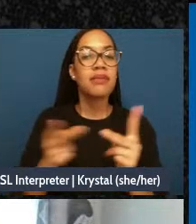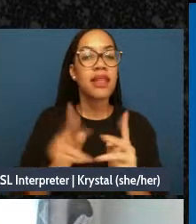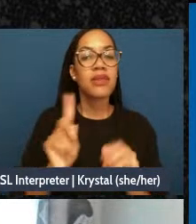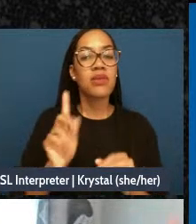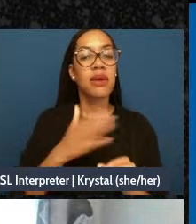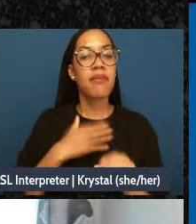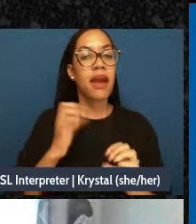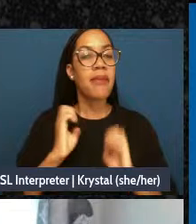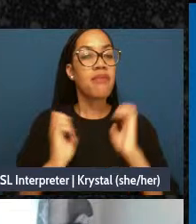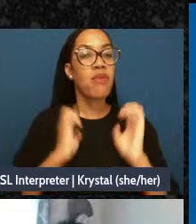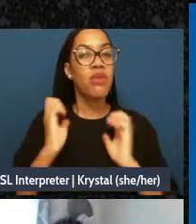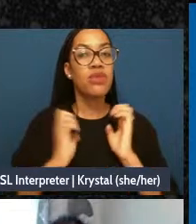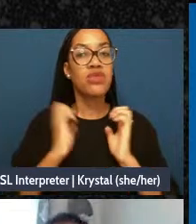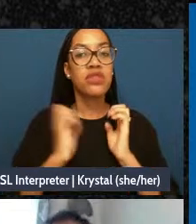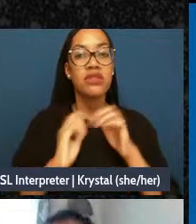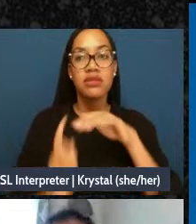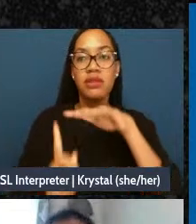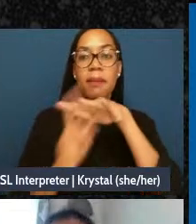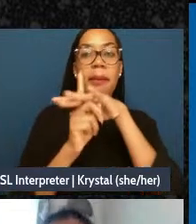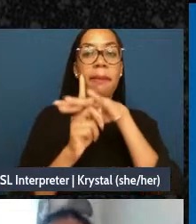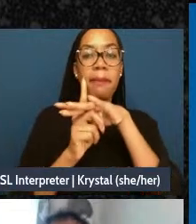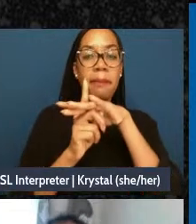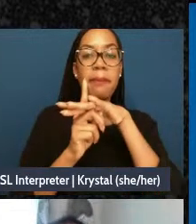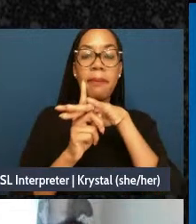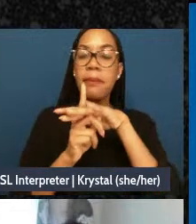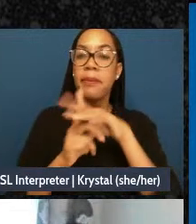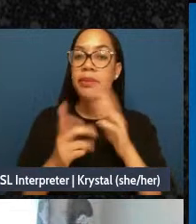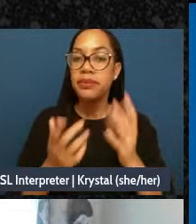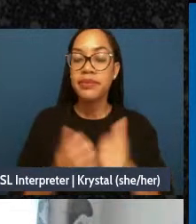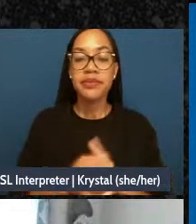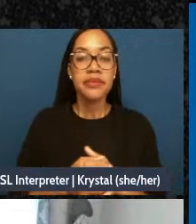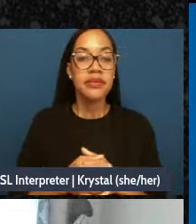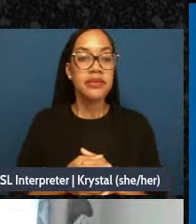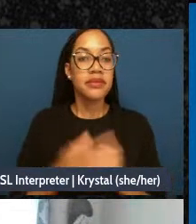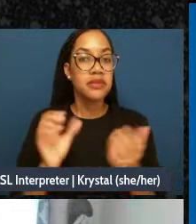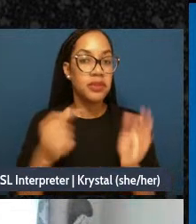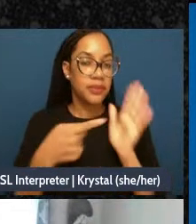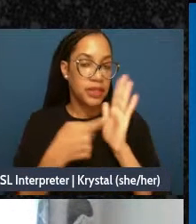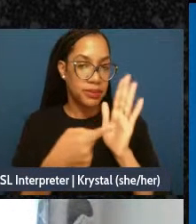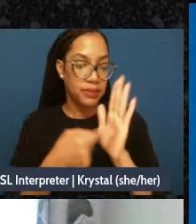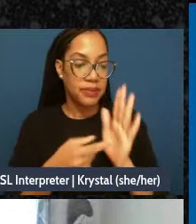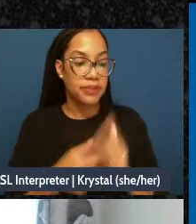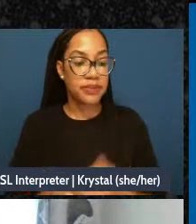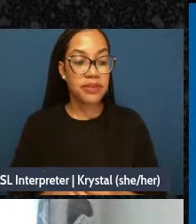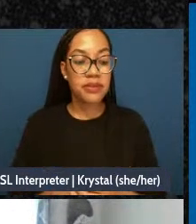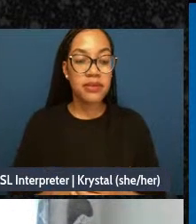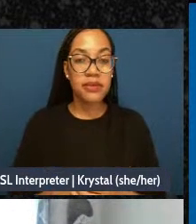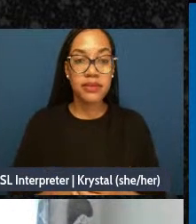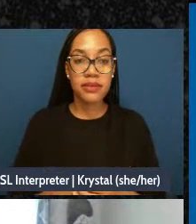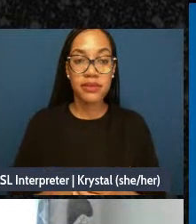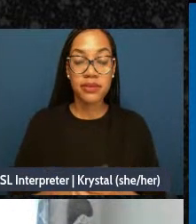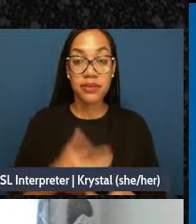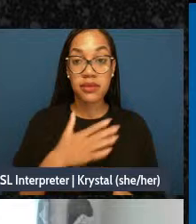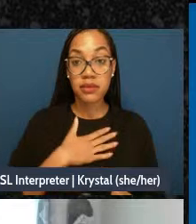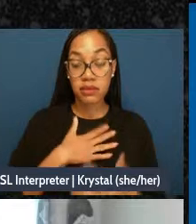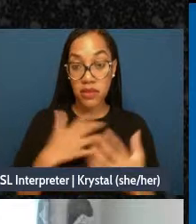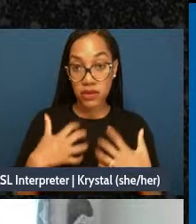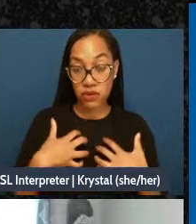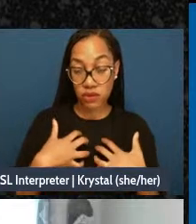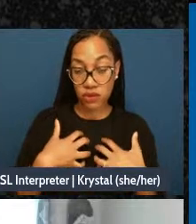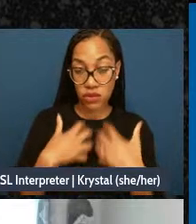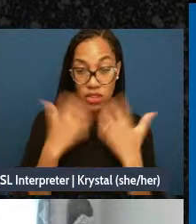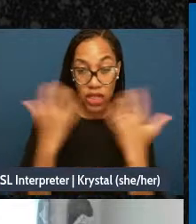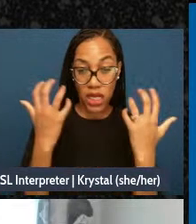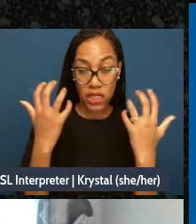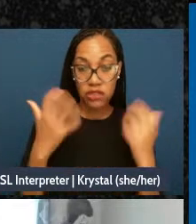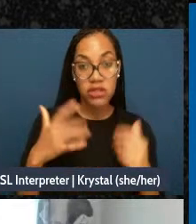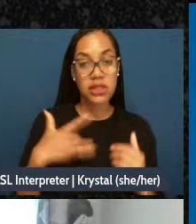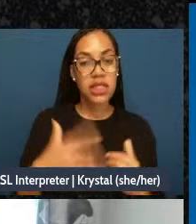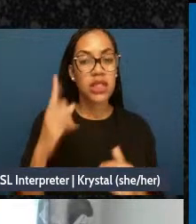come up in my life right. So am I someone who my rage takes on a screaming form, or is it